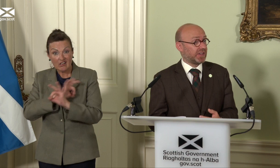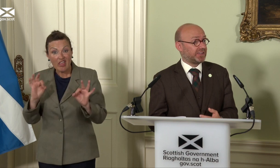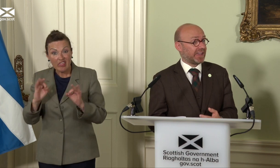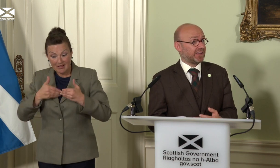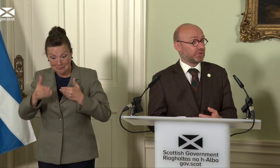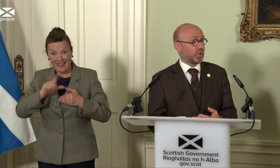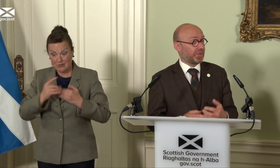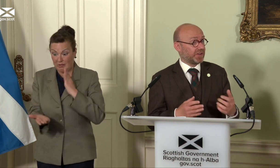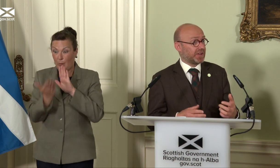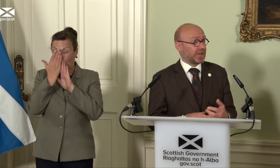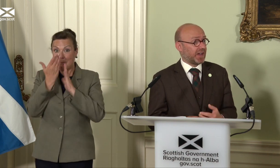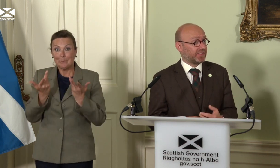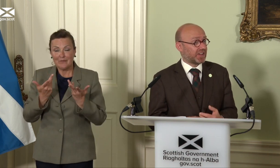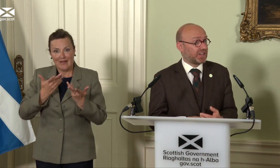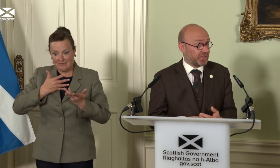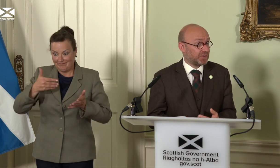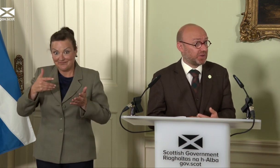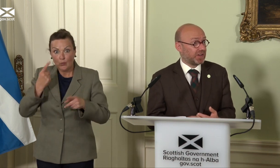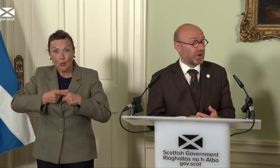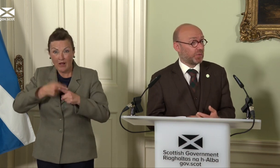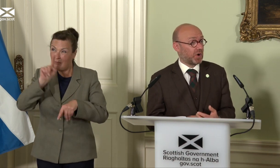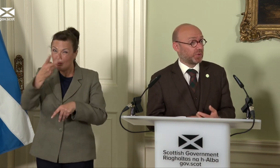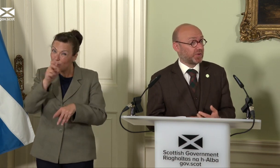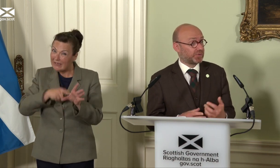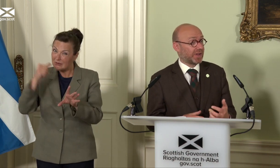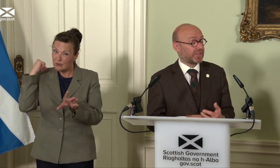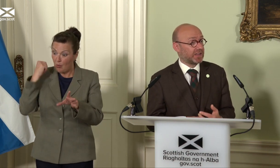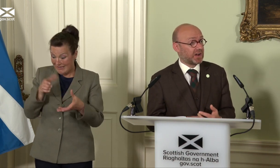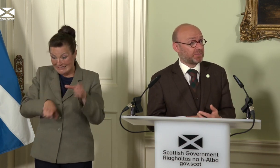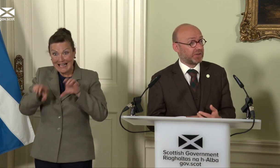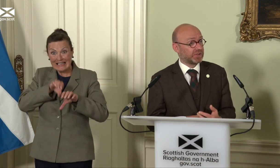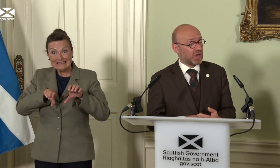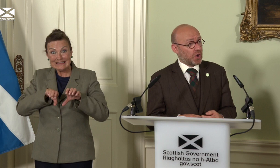decades ago, when the scientific community around the world was first ringing the alarm bells.